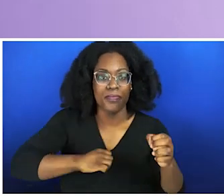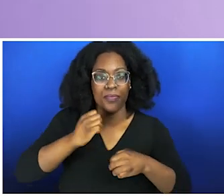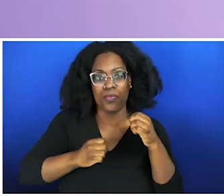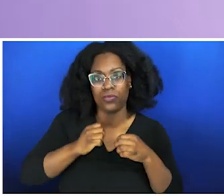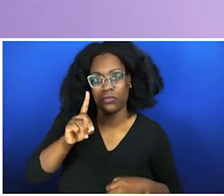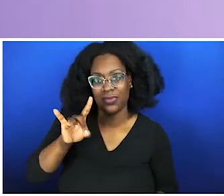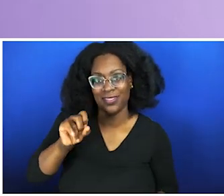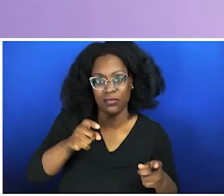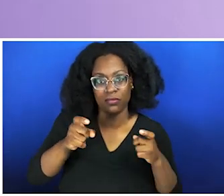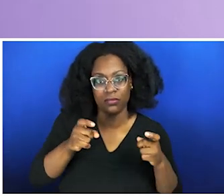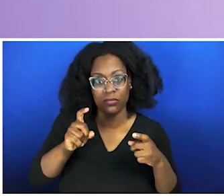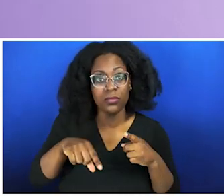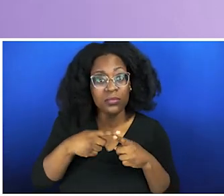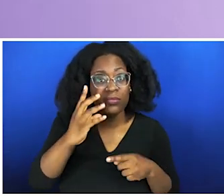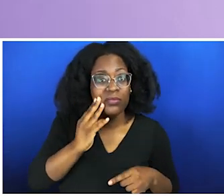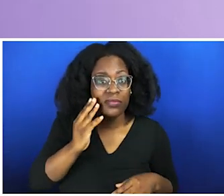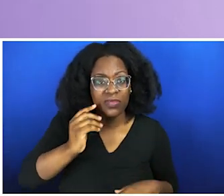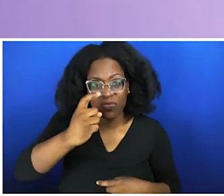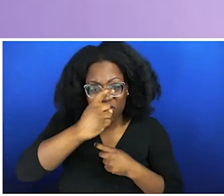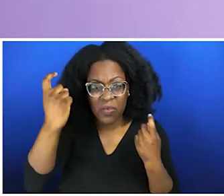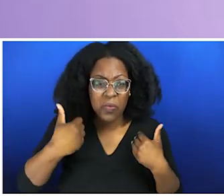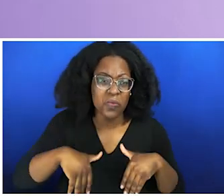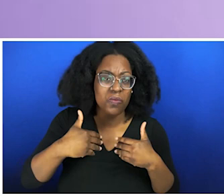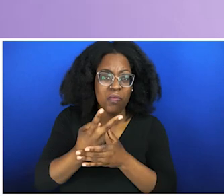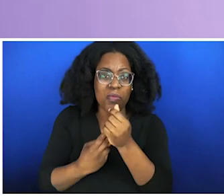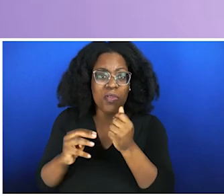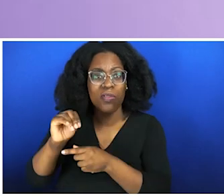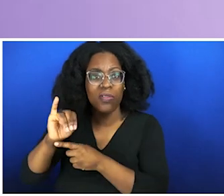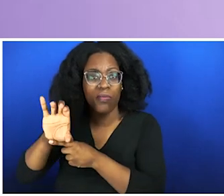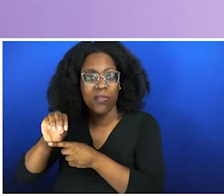you, abusive households, and macro: systemic oppression — what it does is it actually